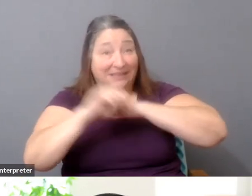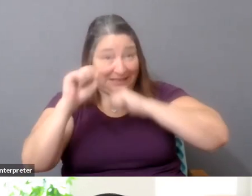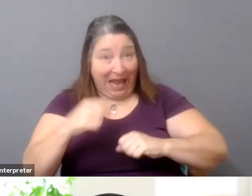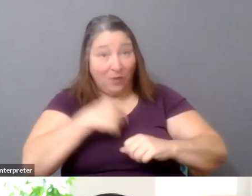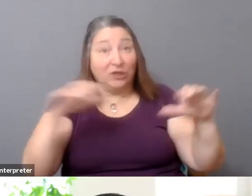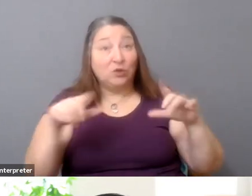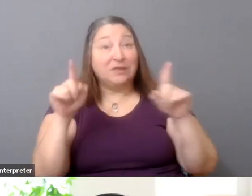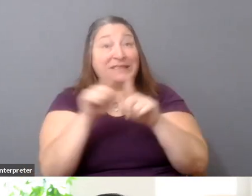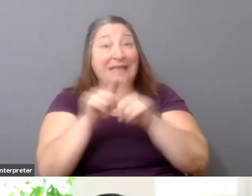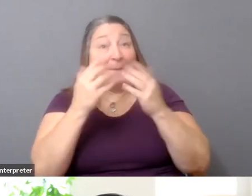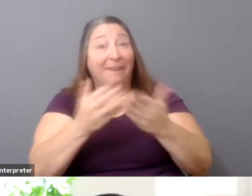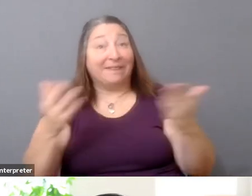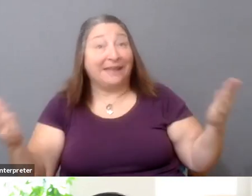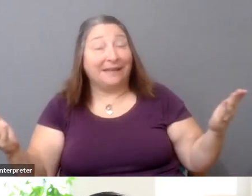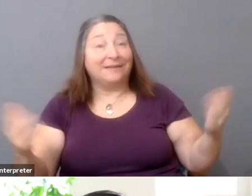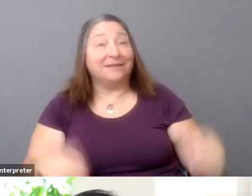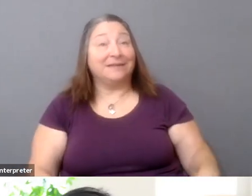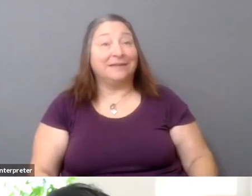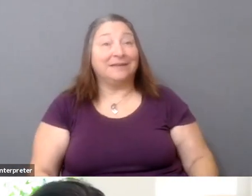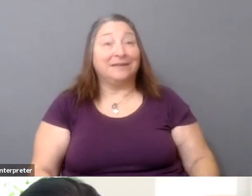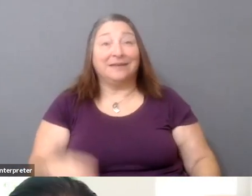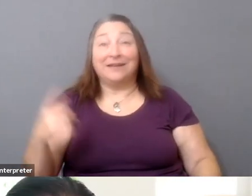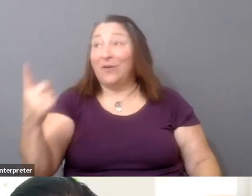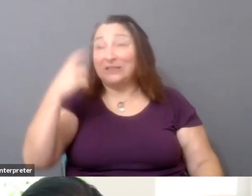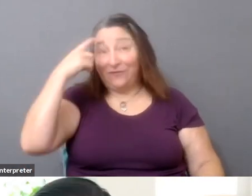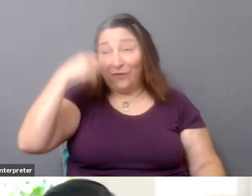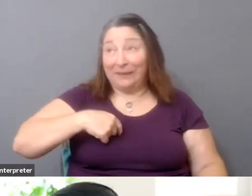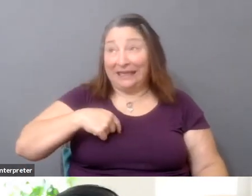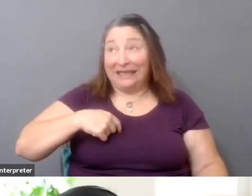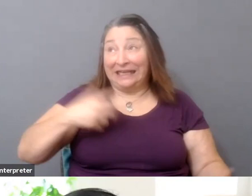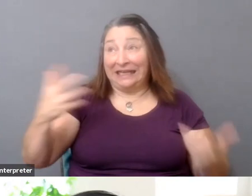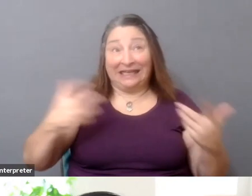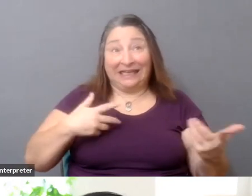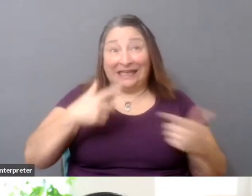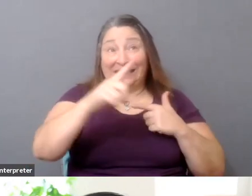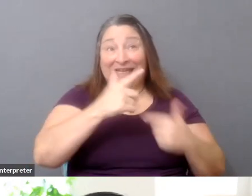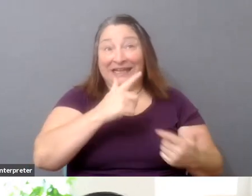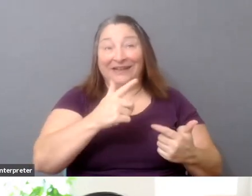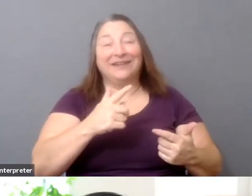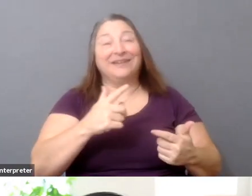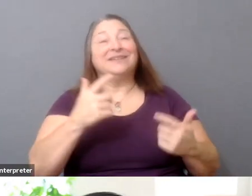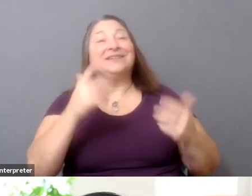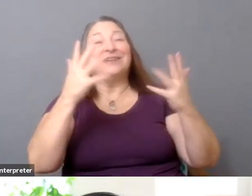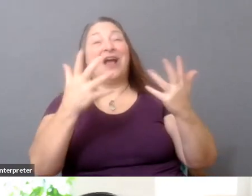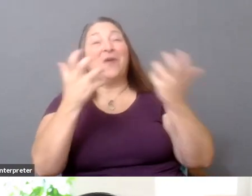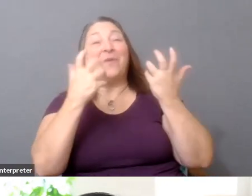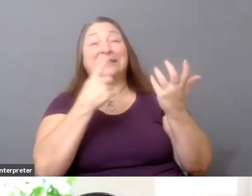Is that a me question, Karin? tough question. I just want to say if there's any engineers listening,